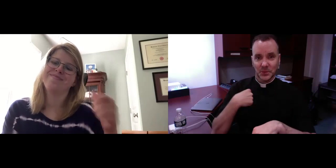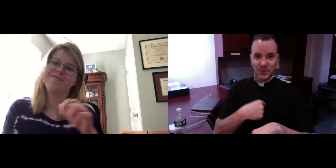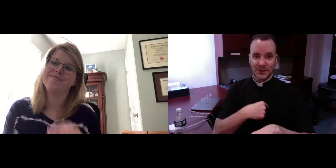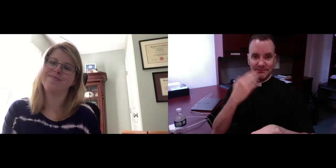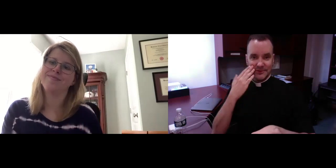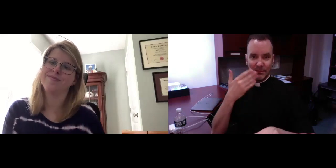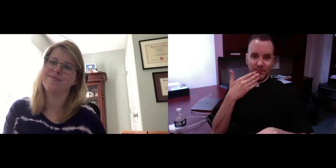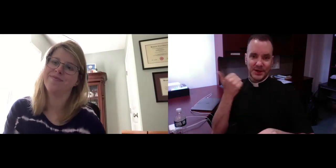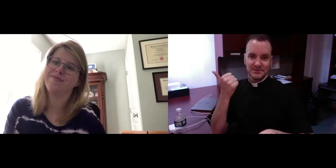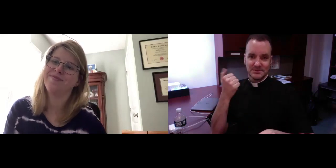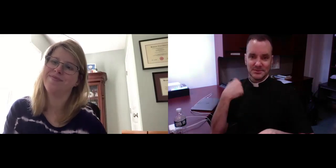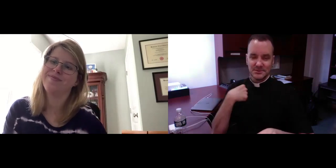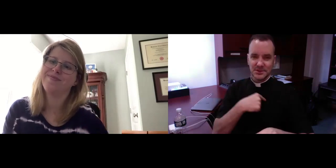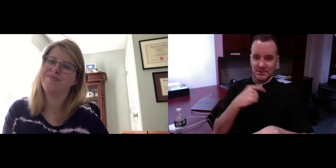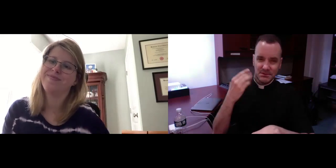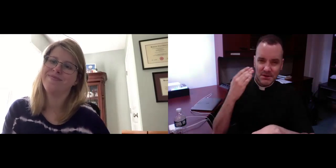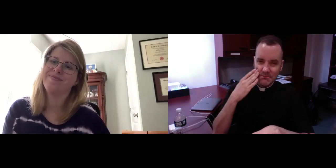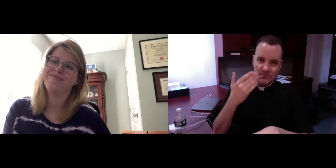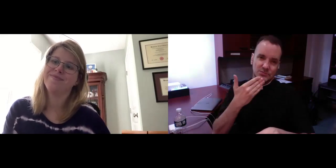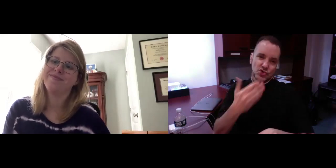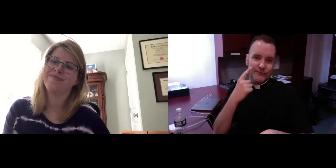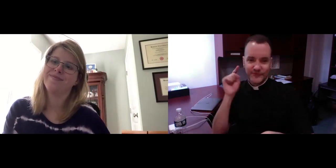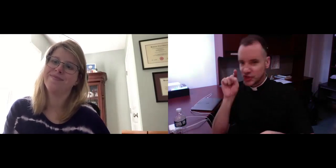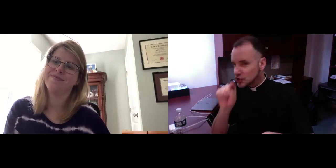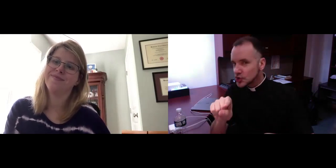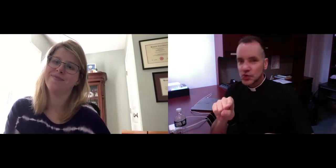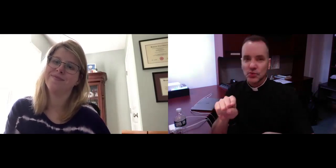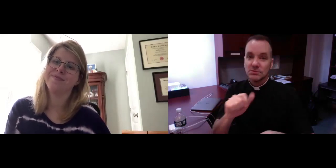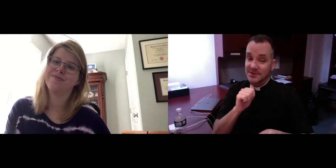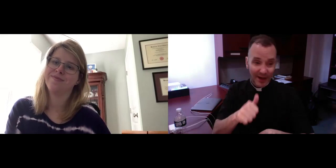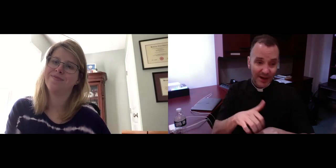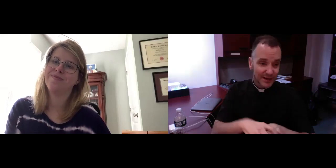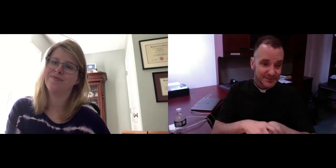by listening. We shouldn't think that we know best, that we know what's good